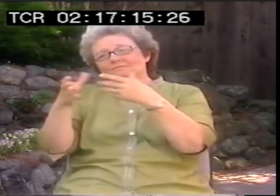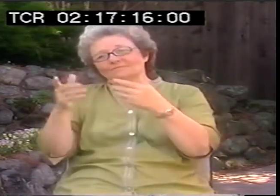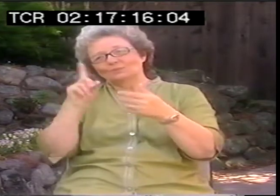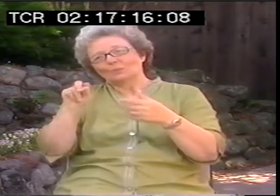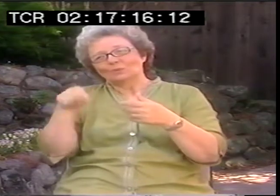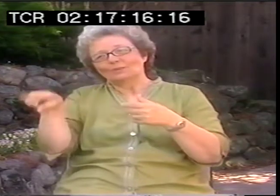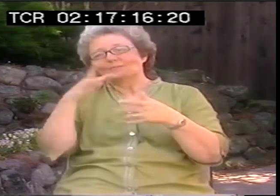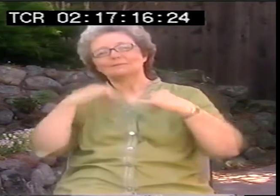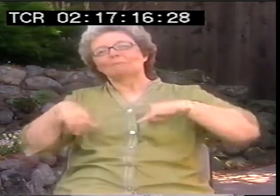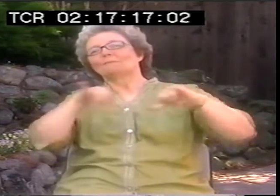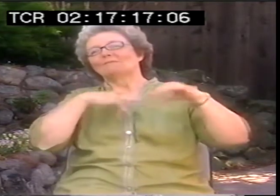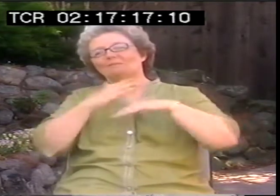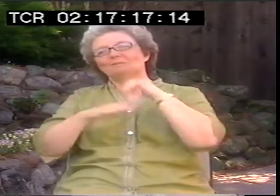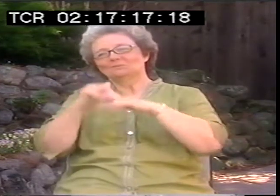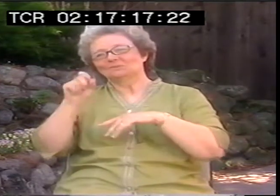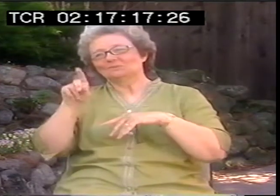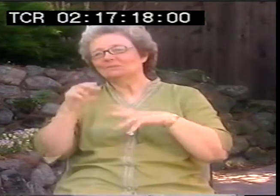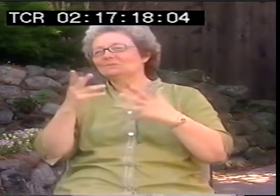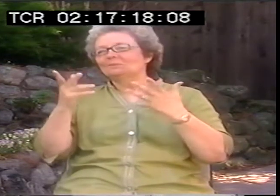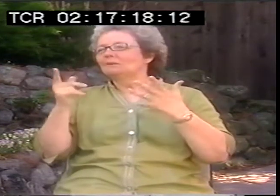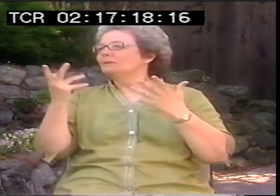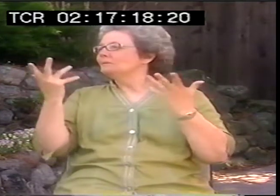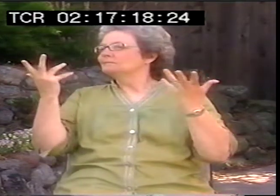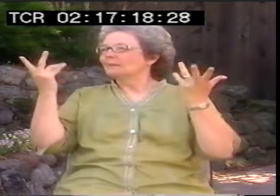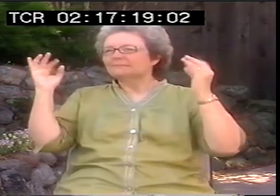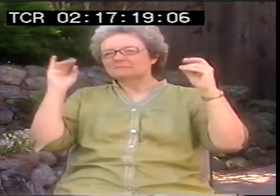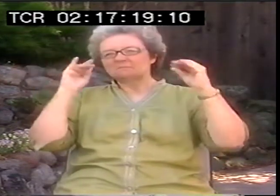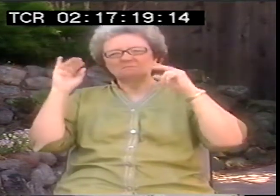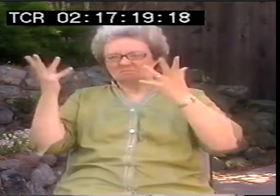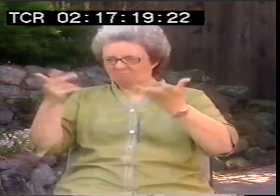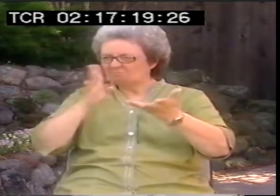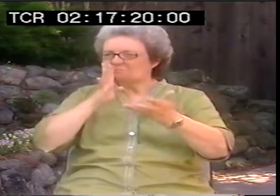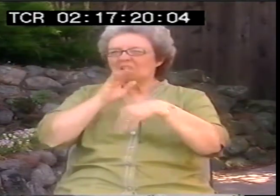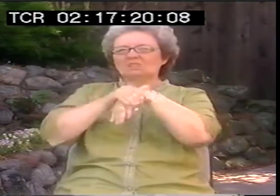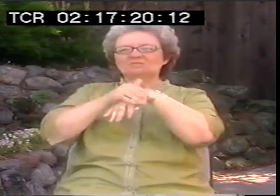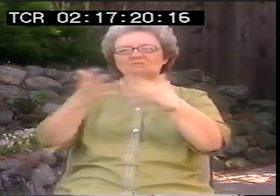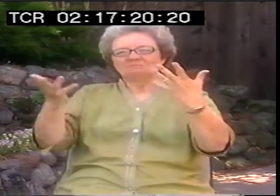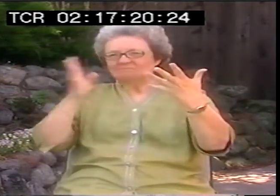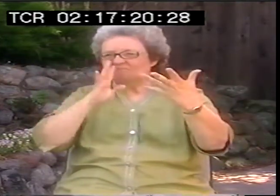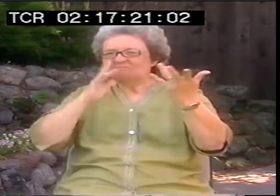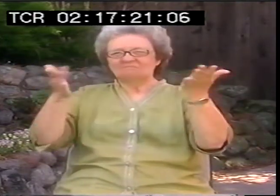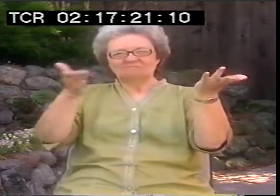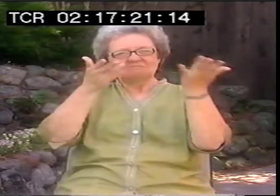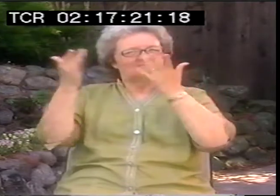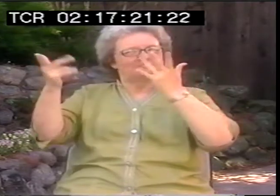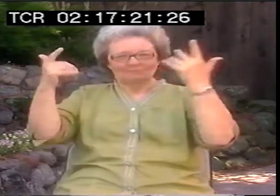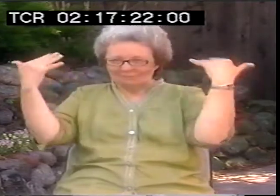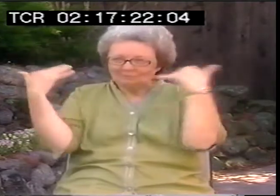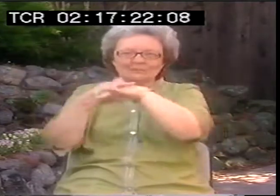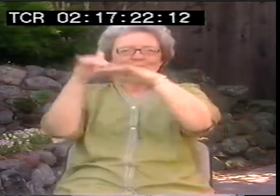Some folks did prefer to be just in their own enclaves. And others wanted to be with everyone else.